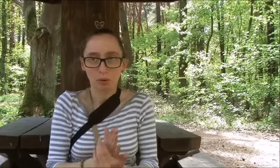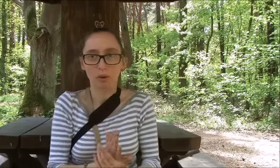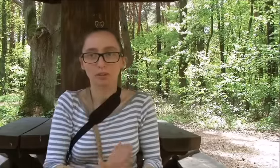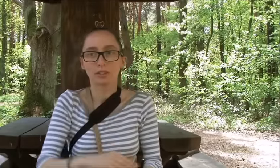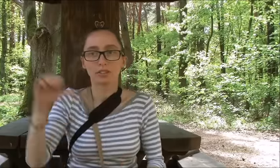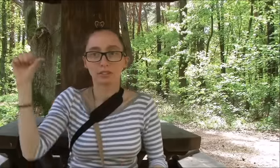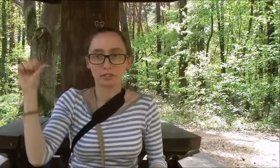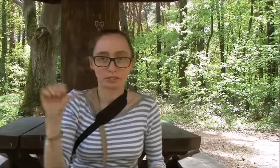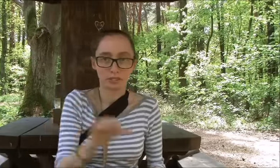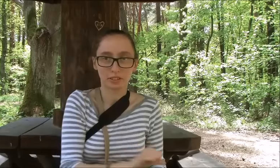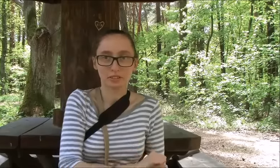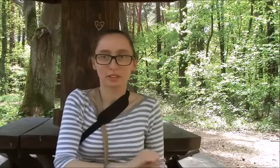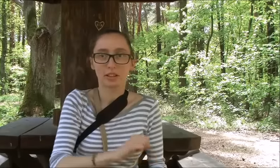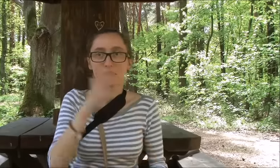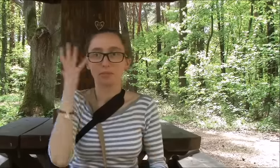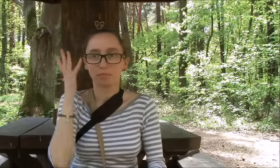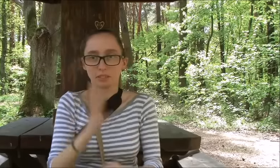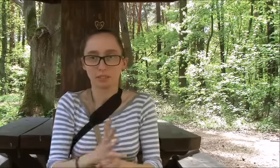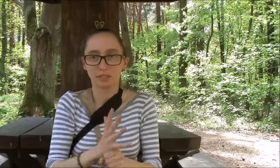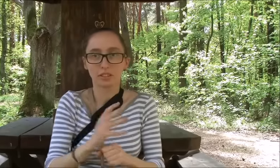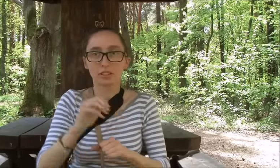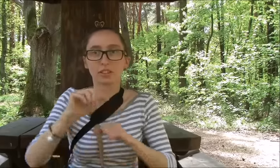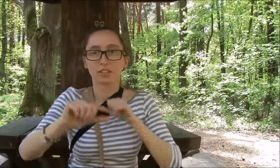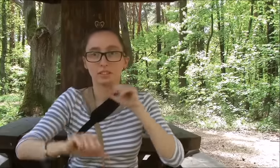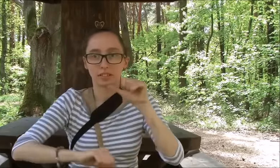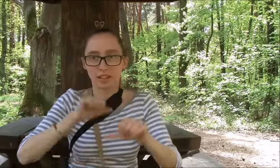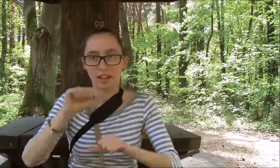It’s 1050 years now.